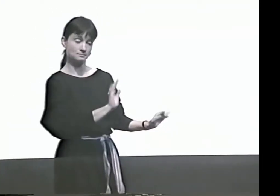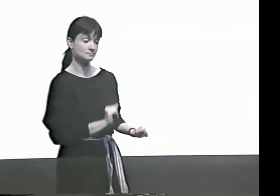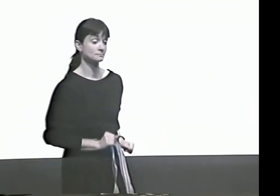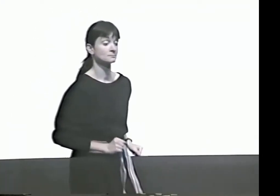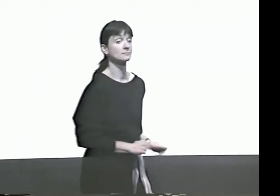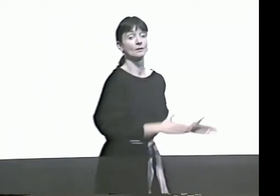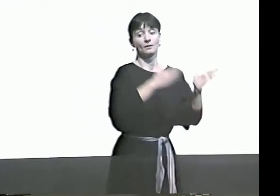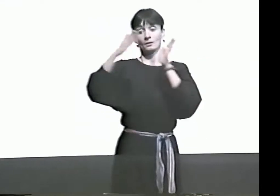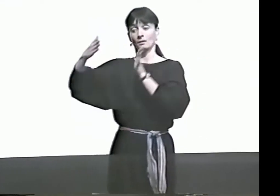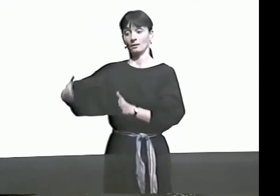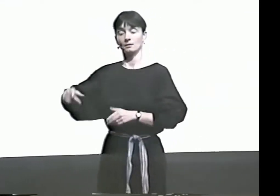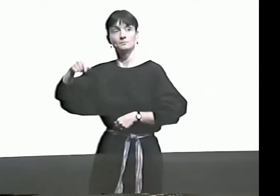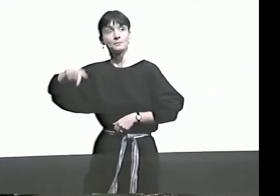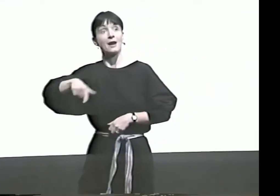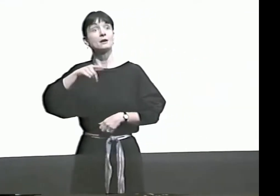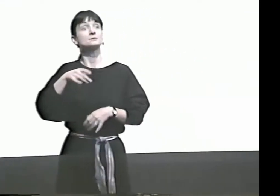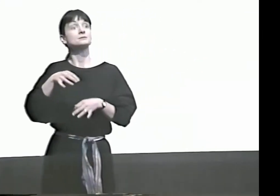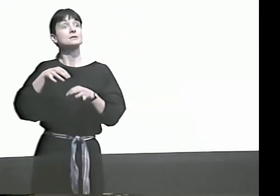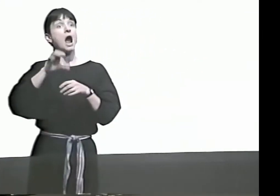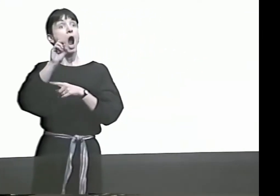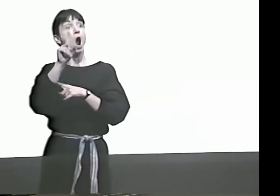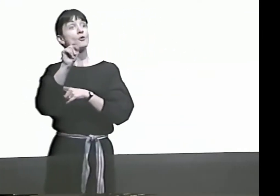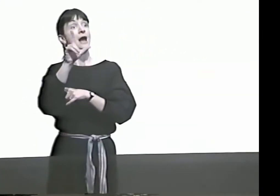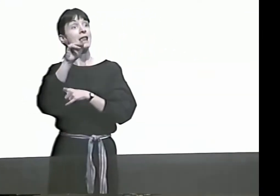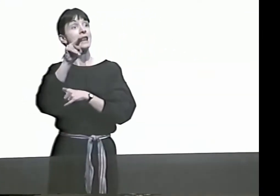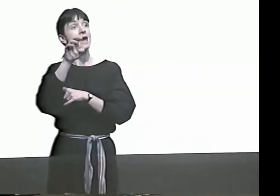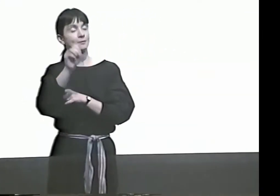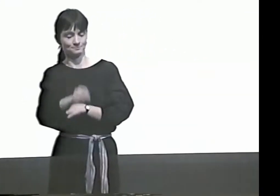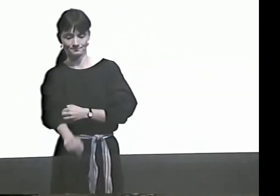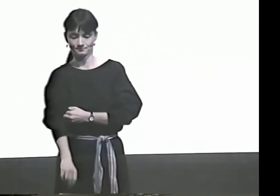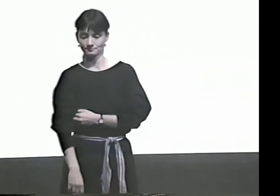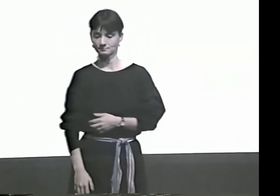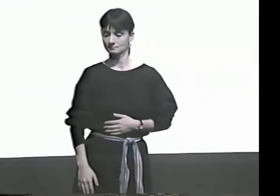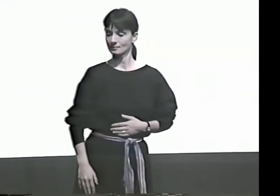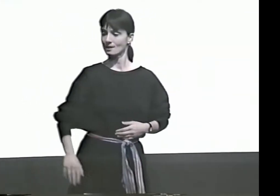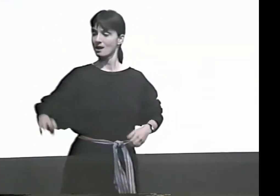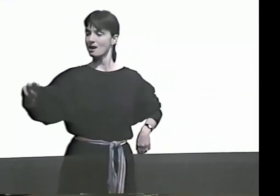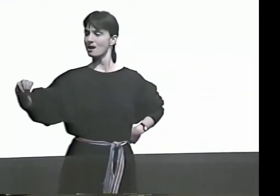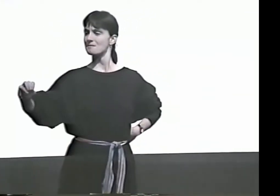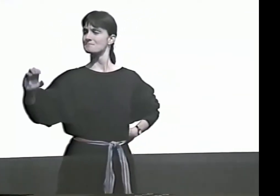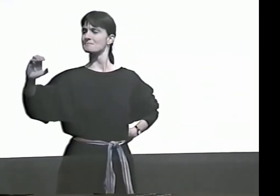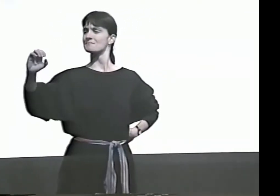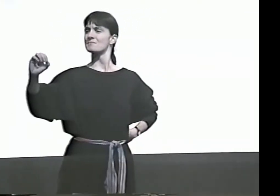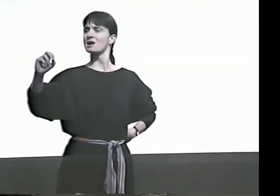THAT'S A FINGERSPELLED POEM. THE OTHER THING YOU CAN DO IS OUTLINE.